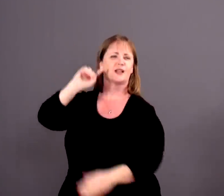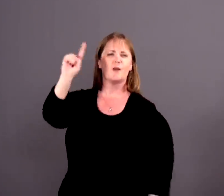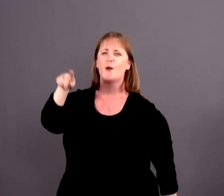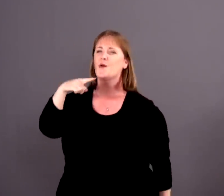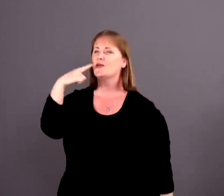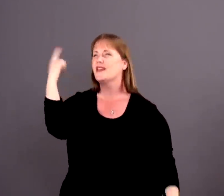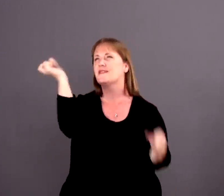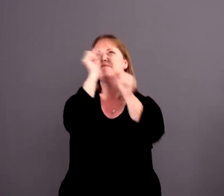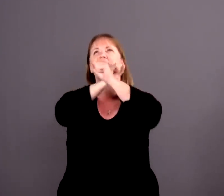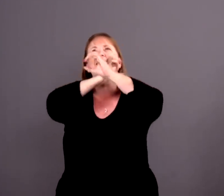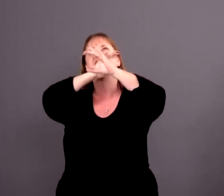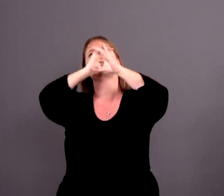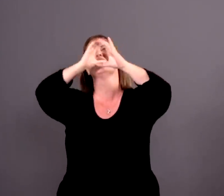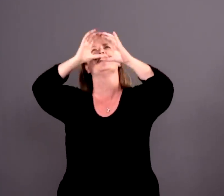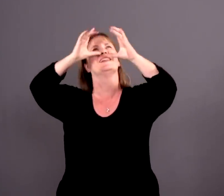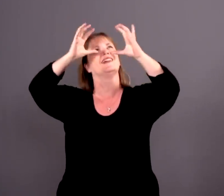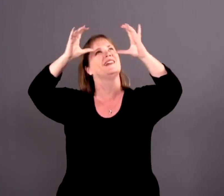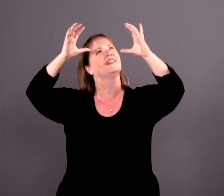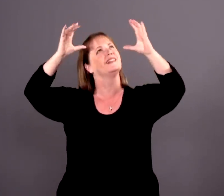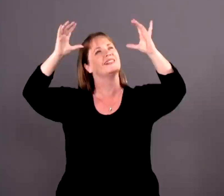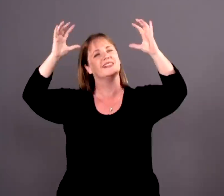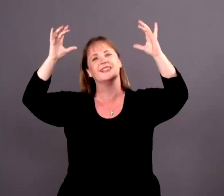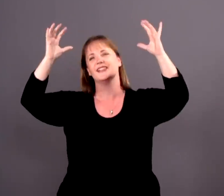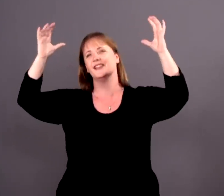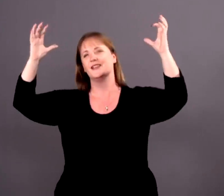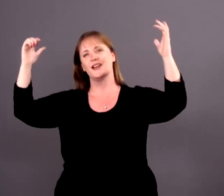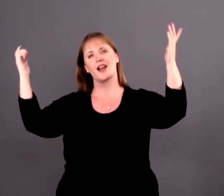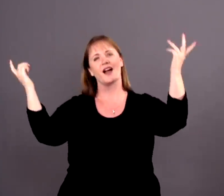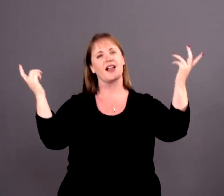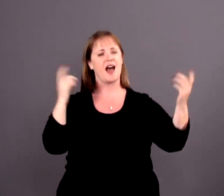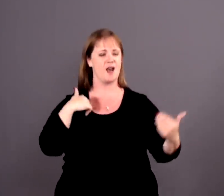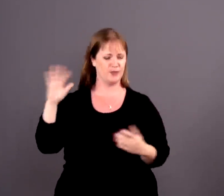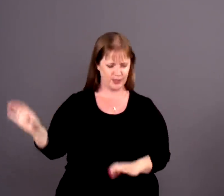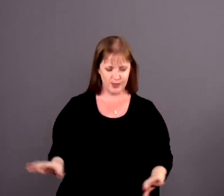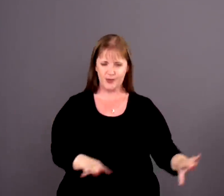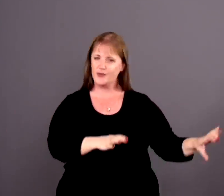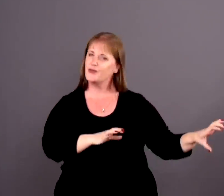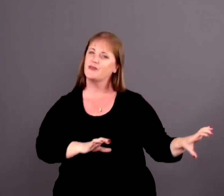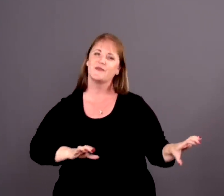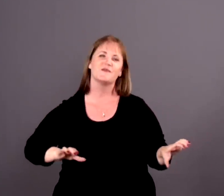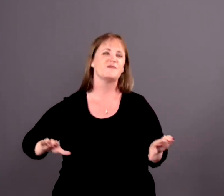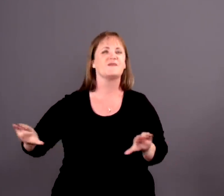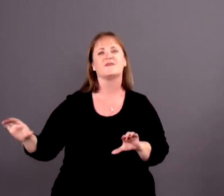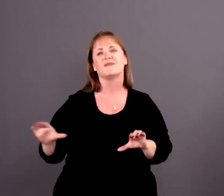I can only imagine when all I will do